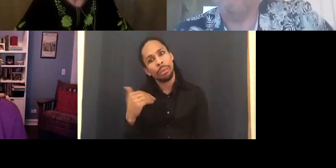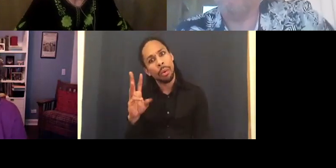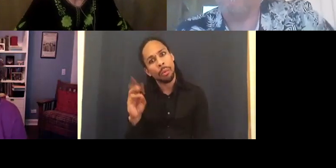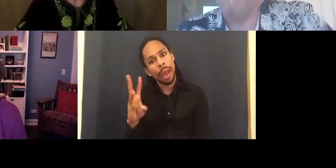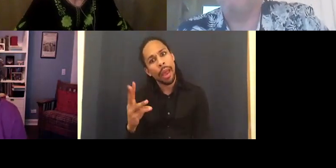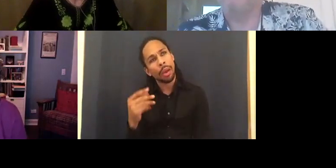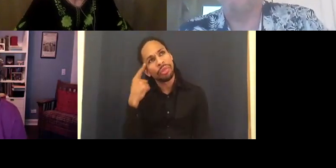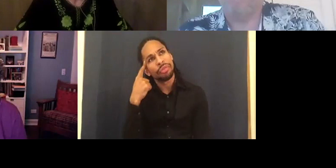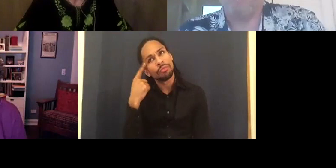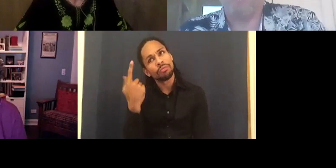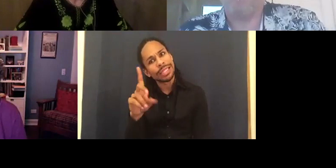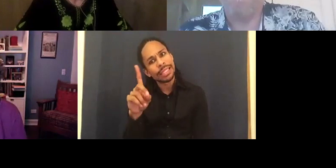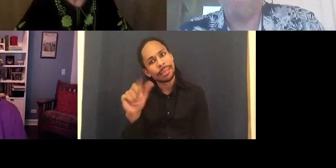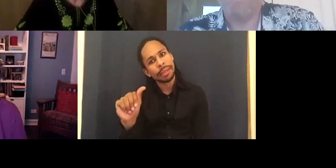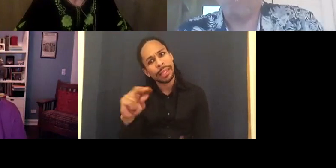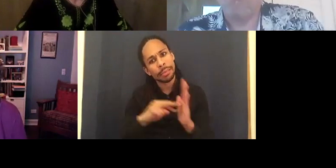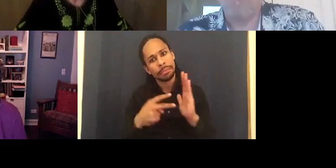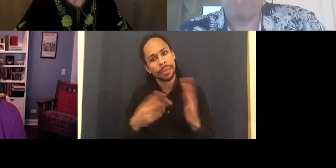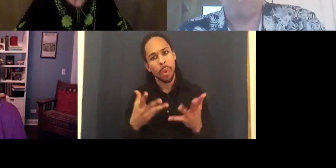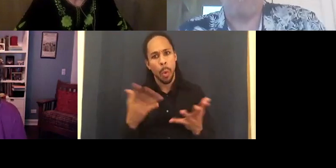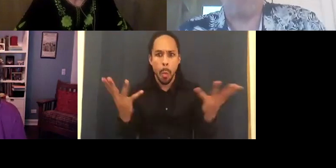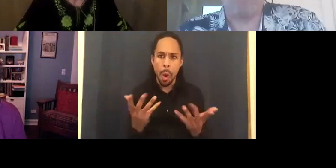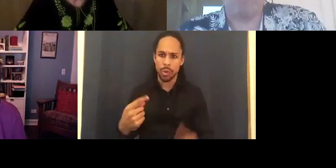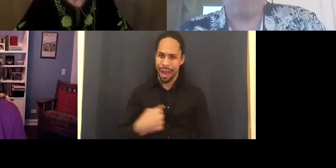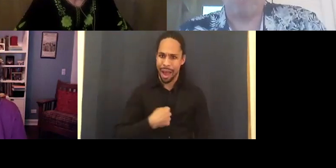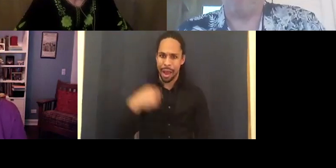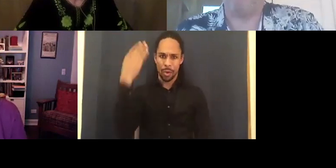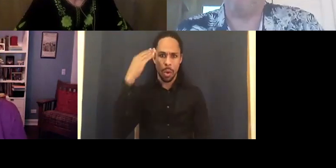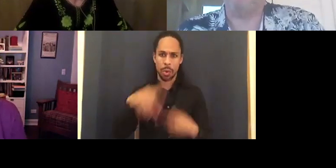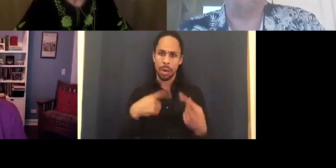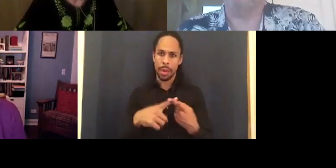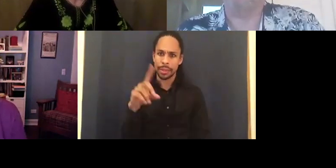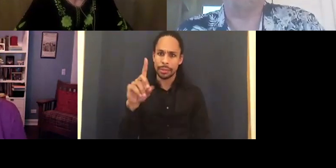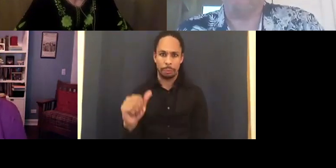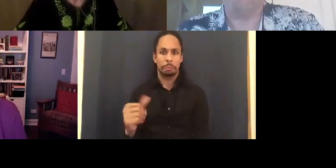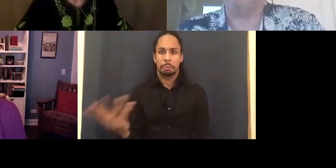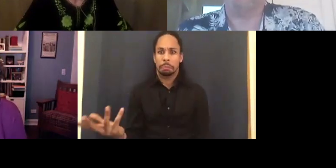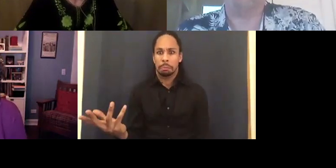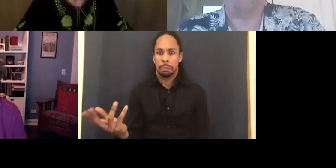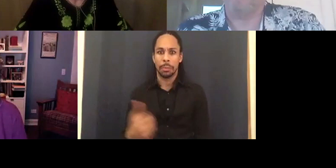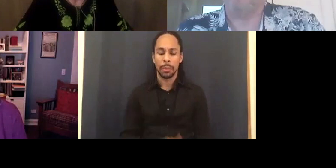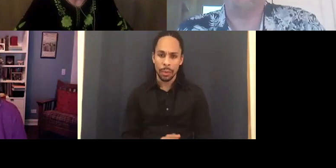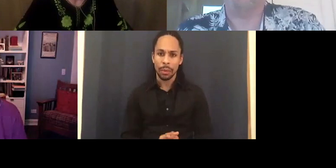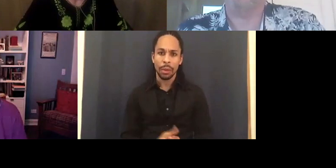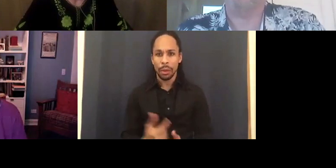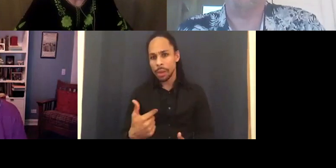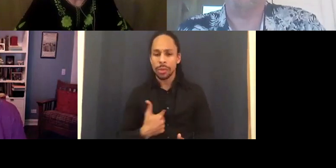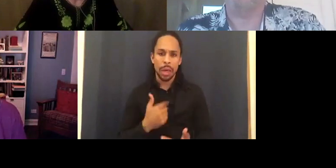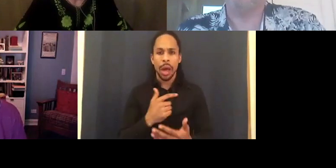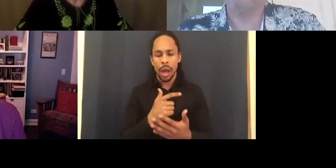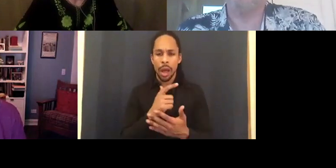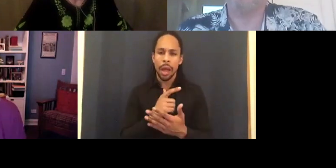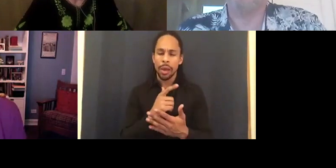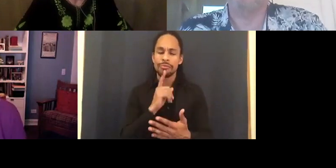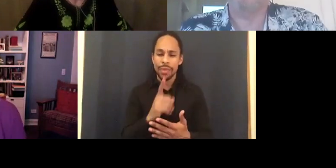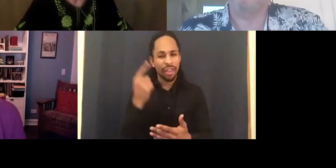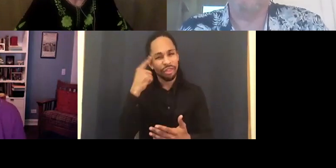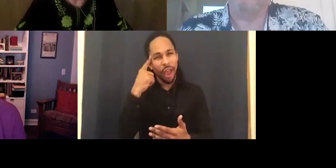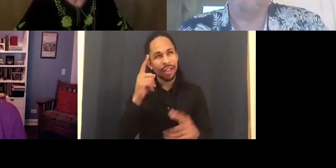And I went through all these little note cards in my head about movies I had seen